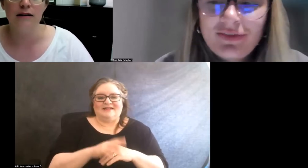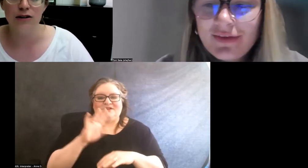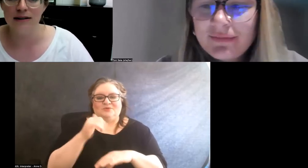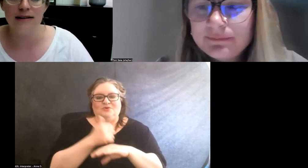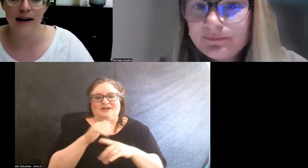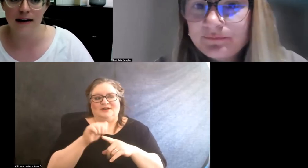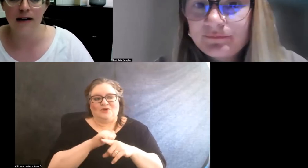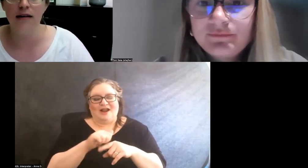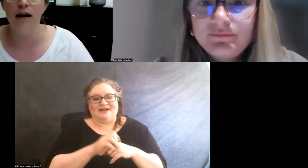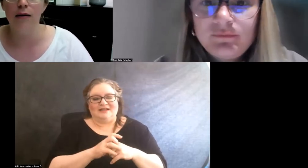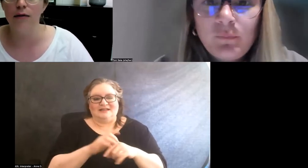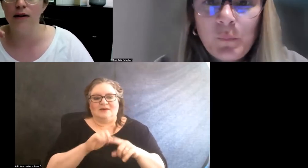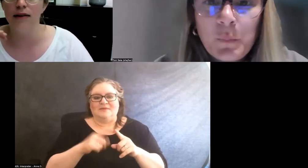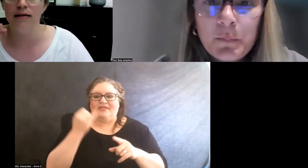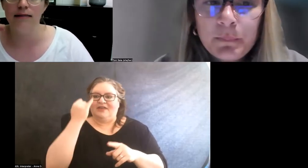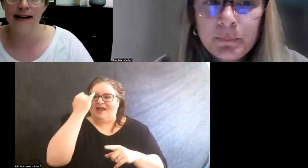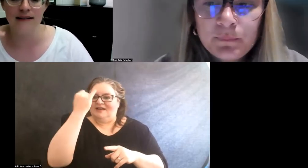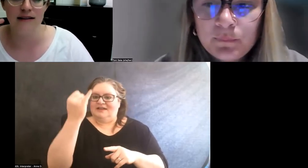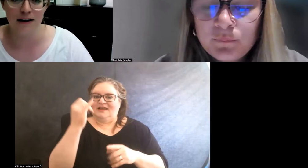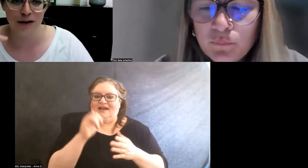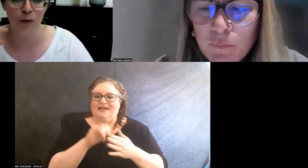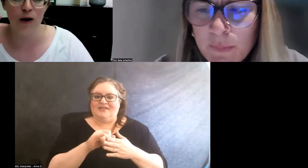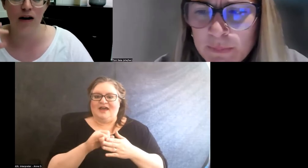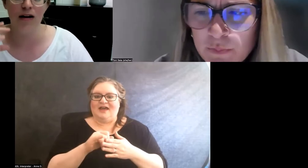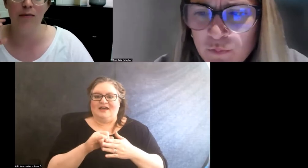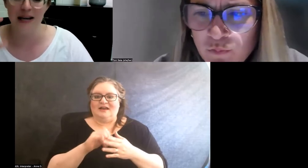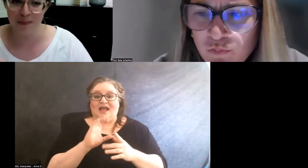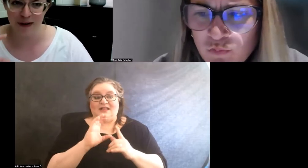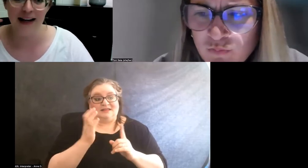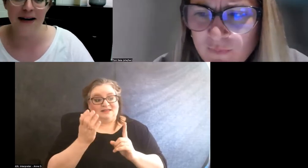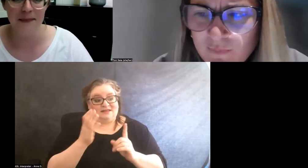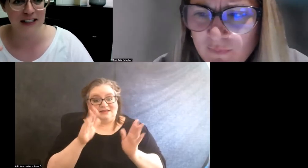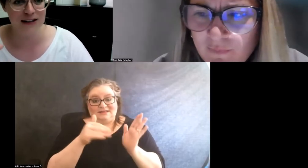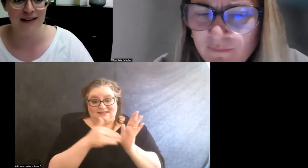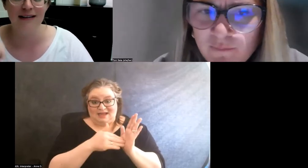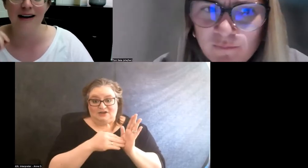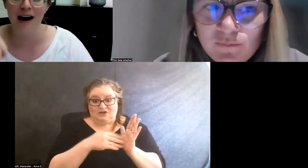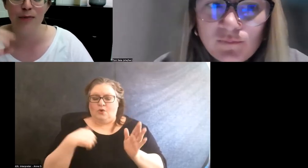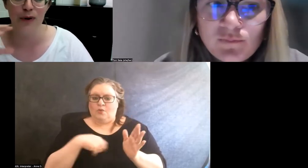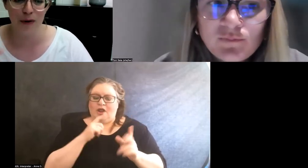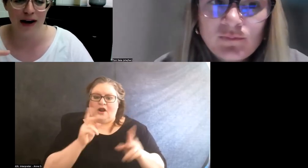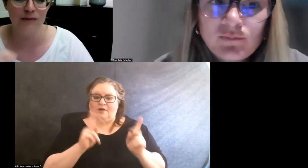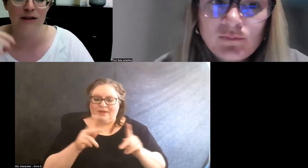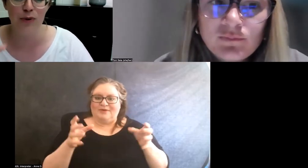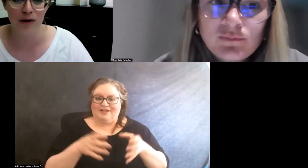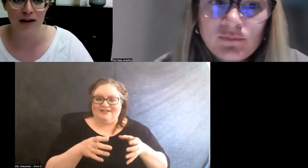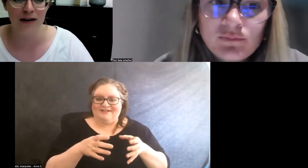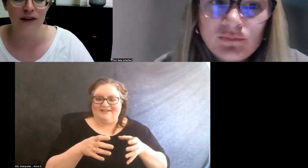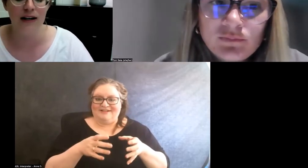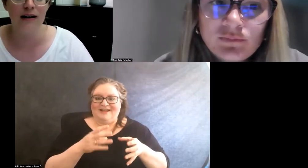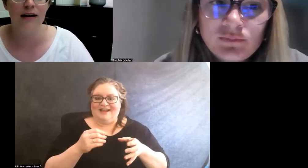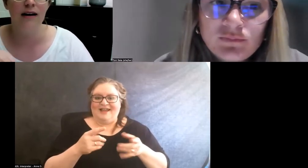just this idea that at the center, we are people in a mission, not programmed in productivity.